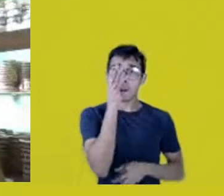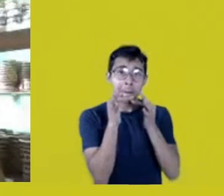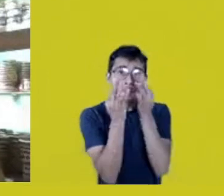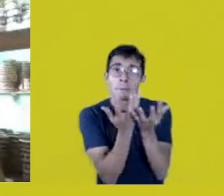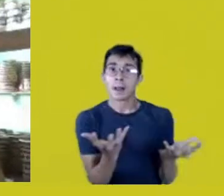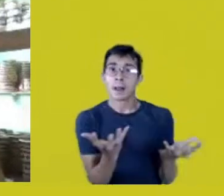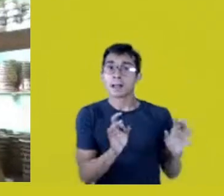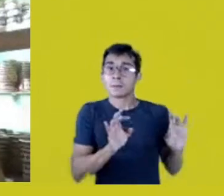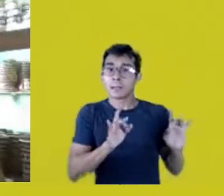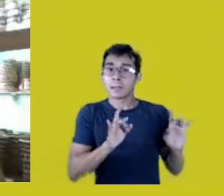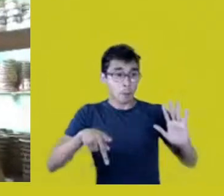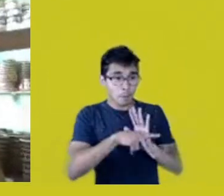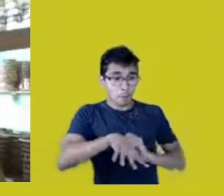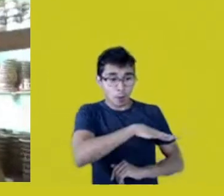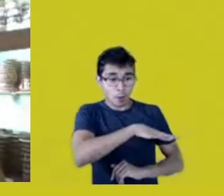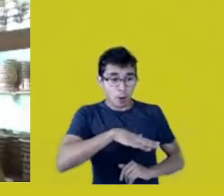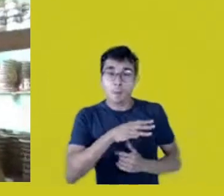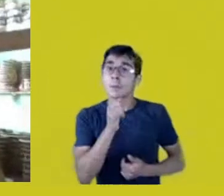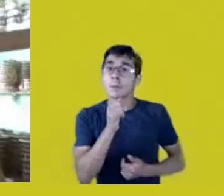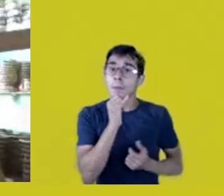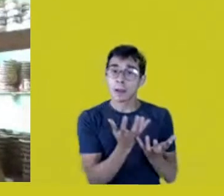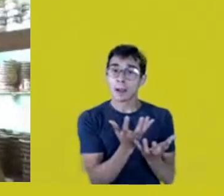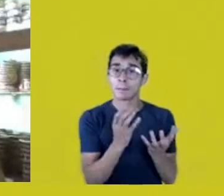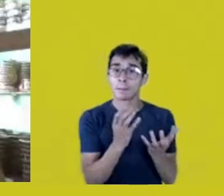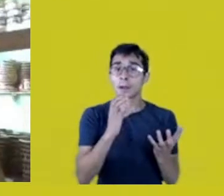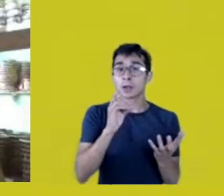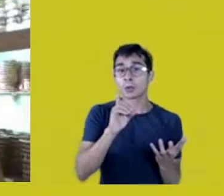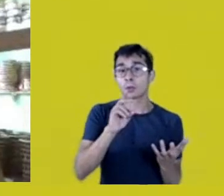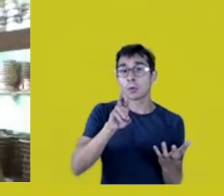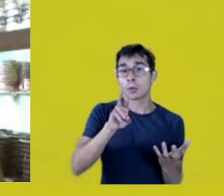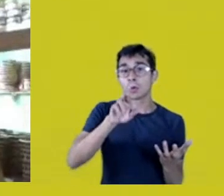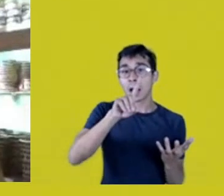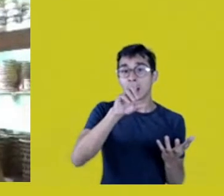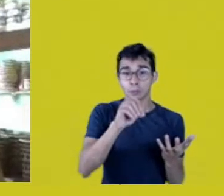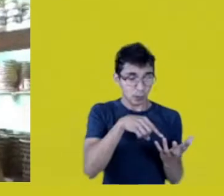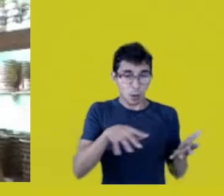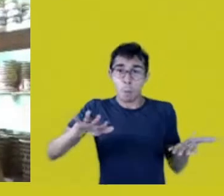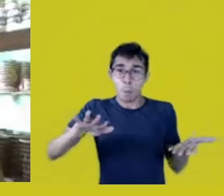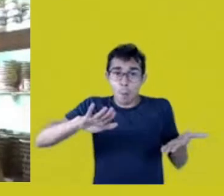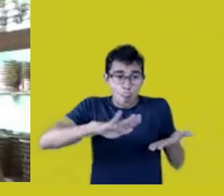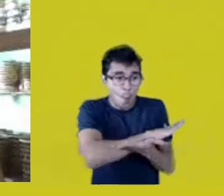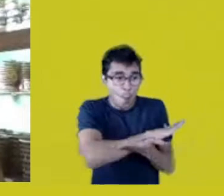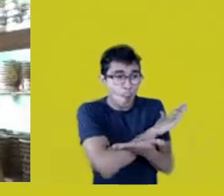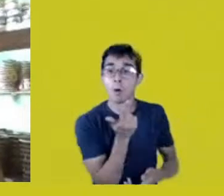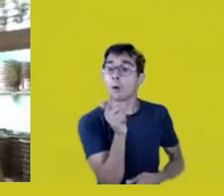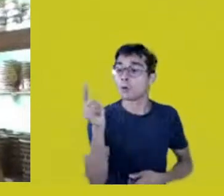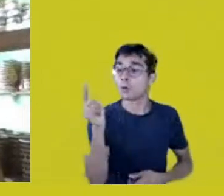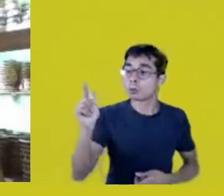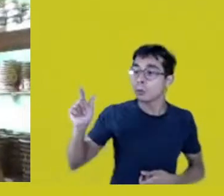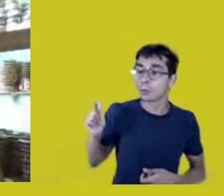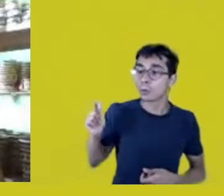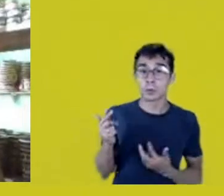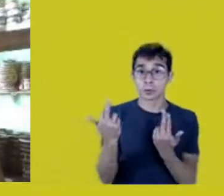such as Syngonanthus nitens. When it disappears, it won’t be seen anywhere.